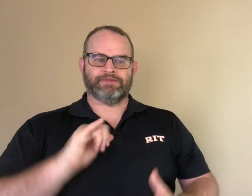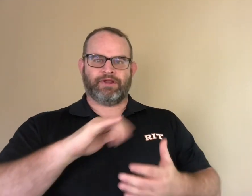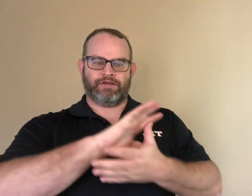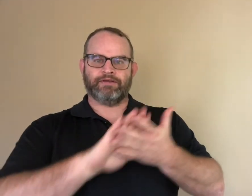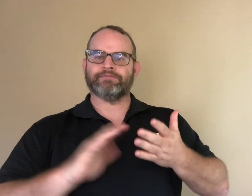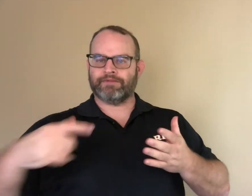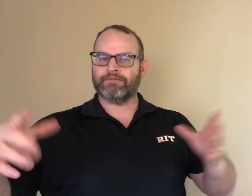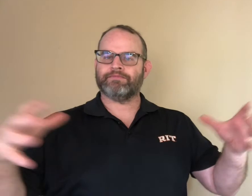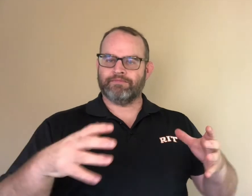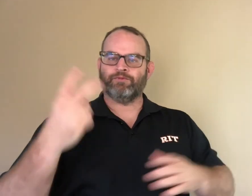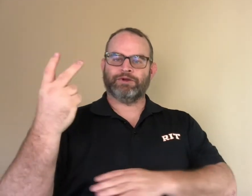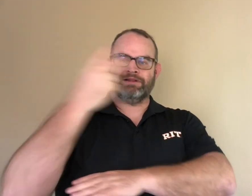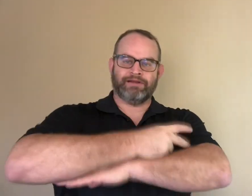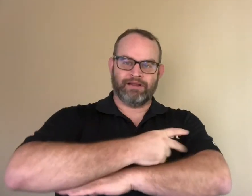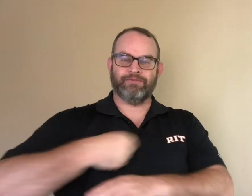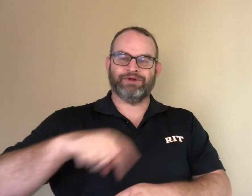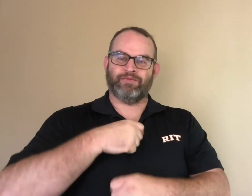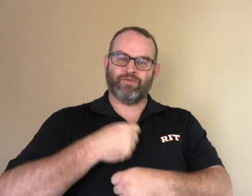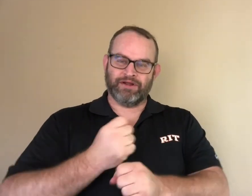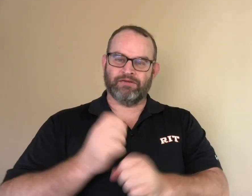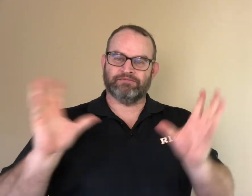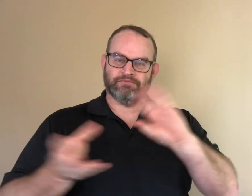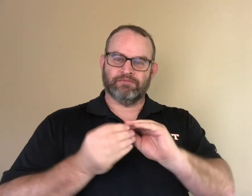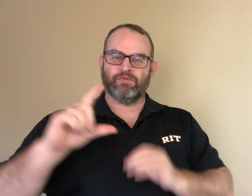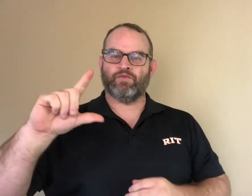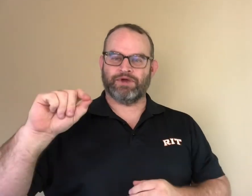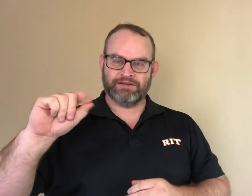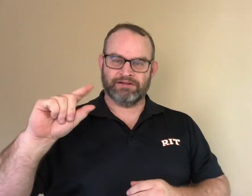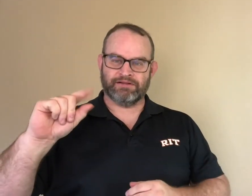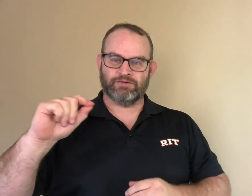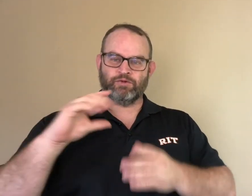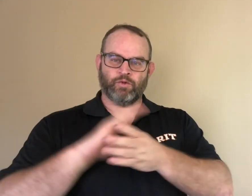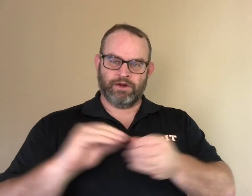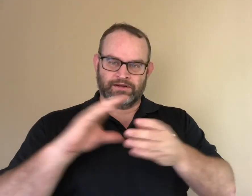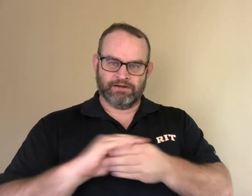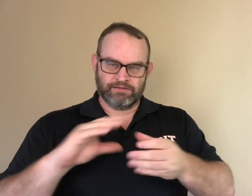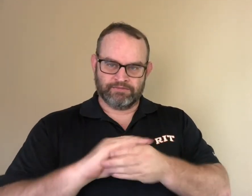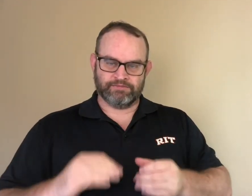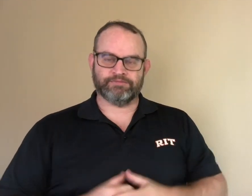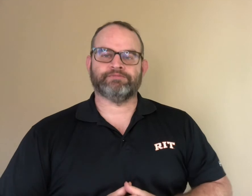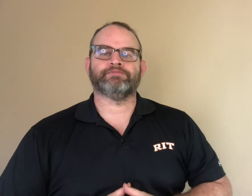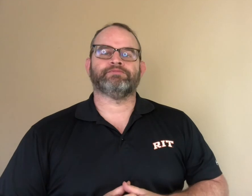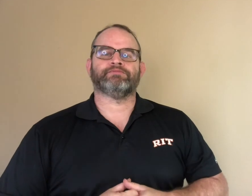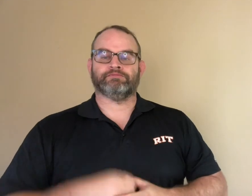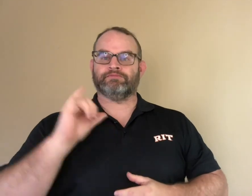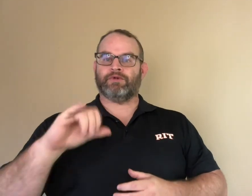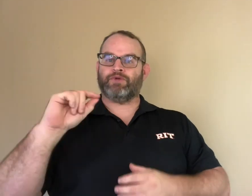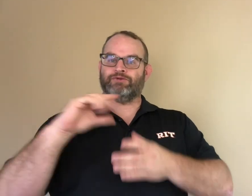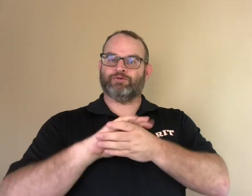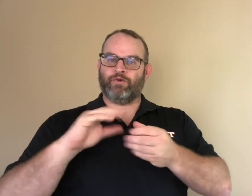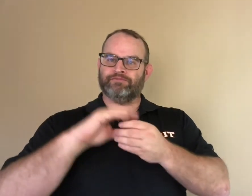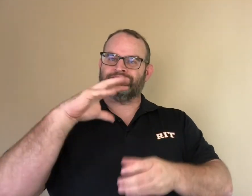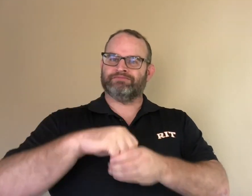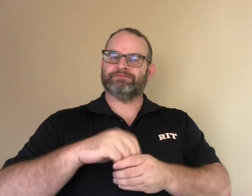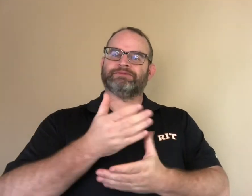Those 20 stories include deaf stories, like the one that Michael Vea mentions in his video